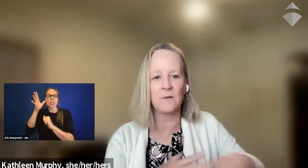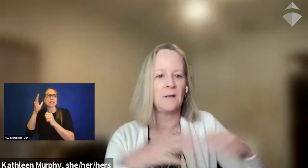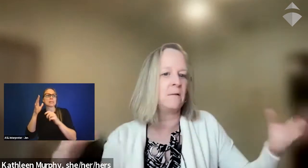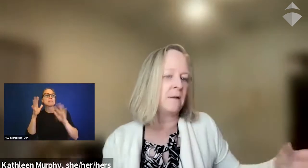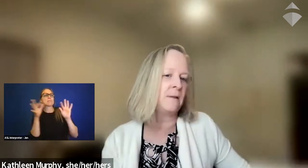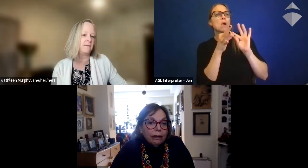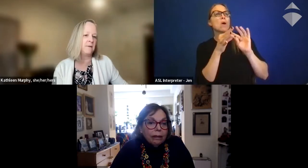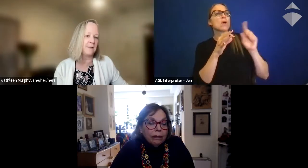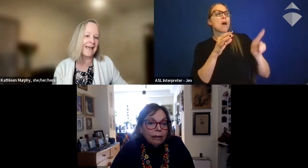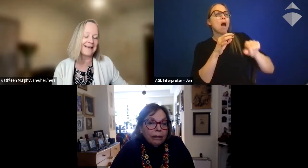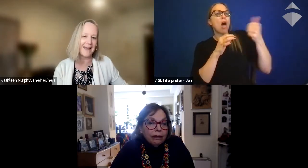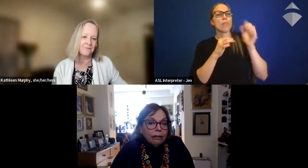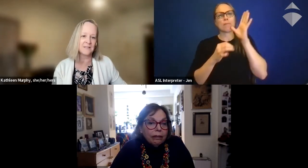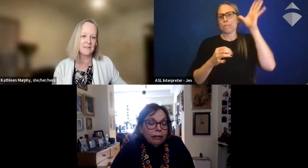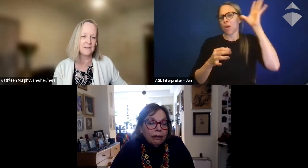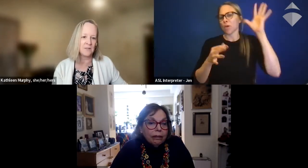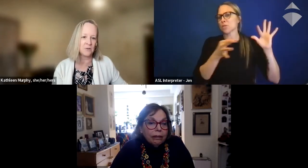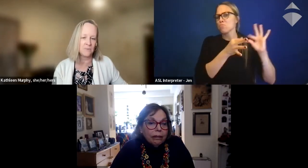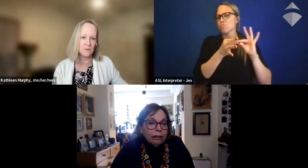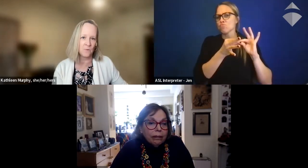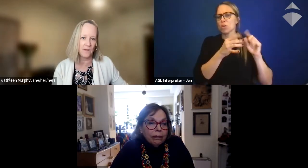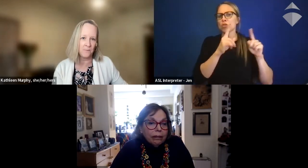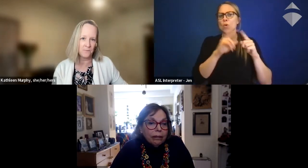so that that advocacy is mainstreamed as well.